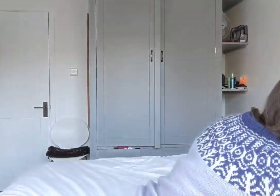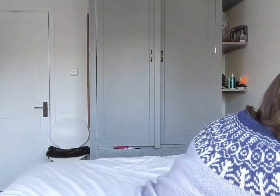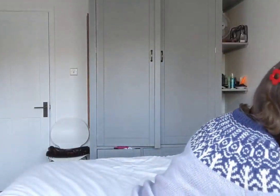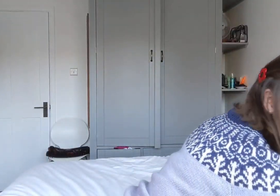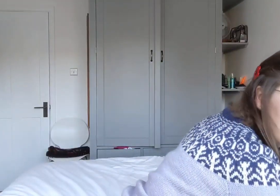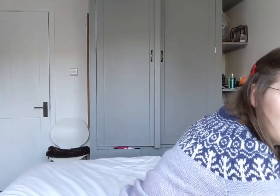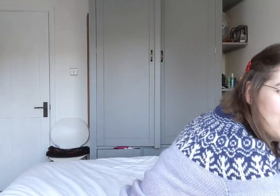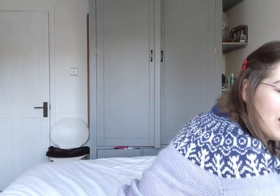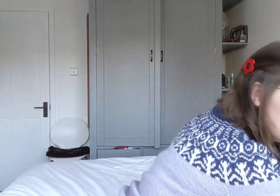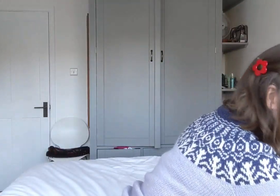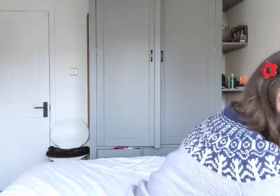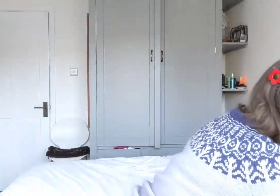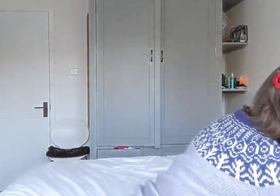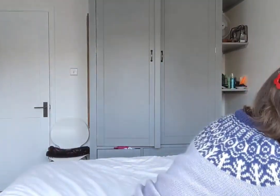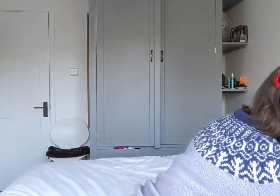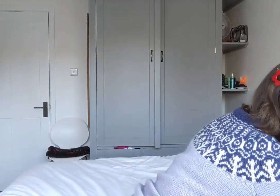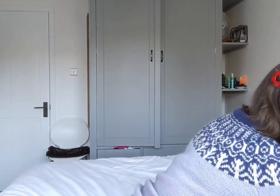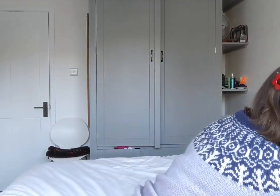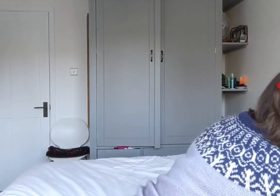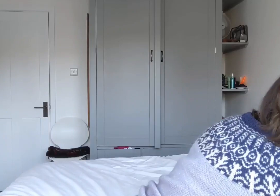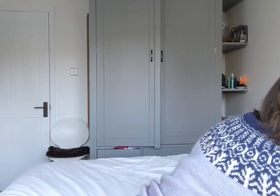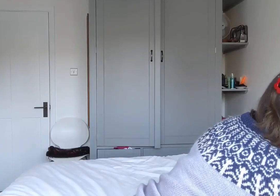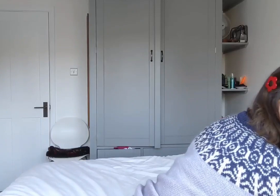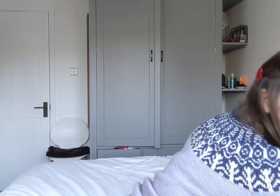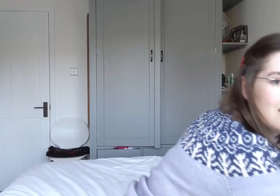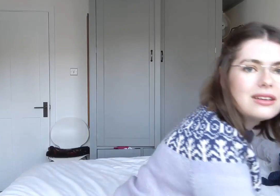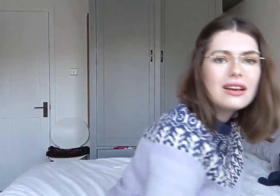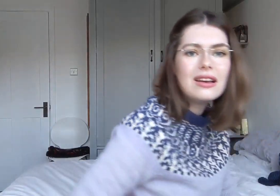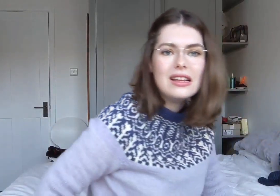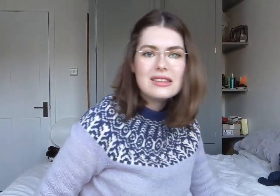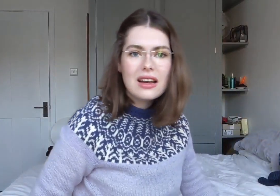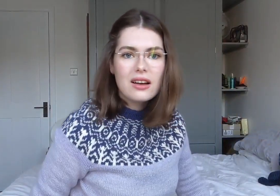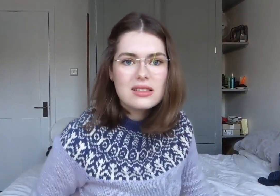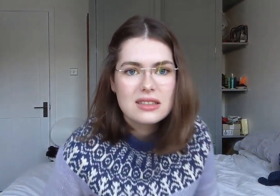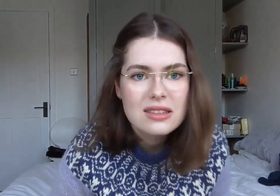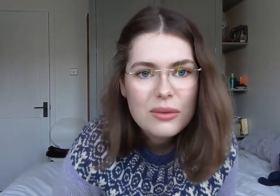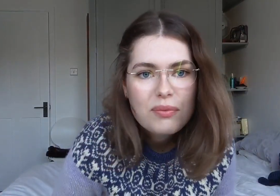For anyone that needs glasses.